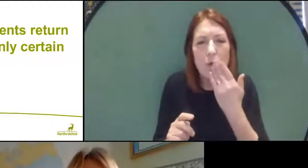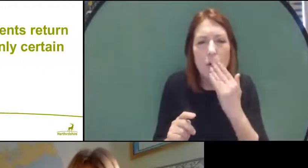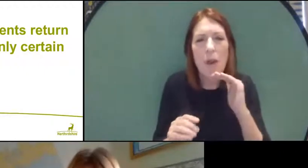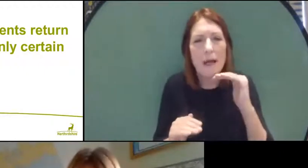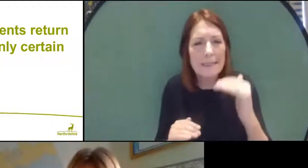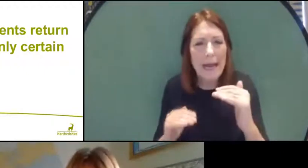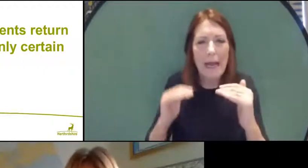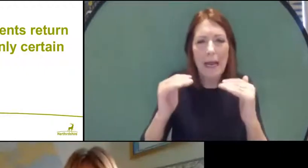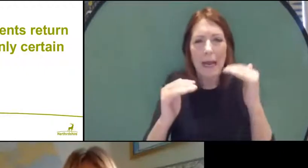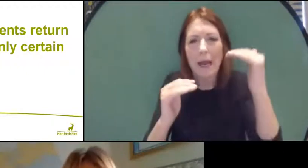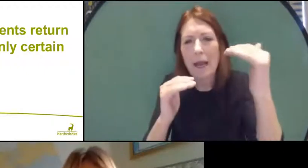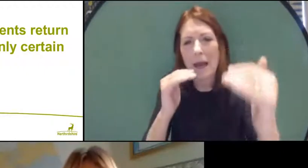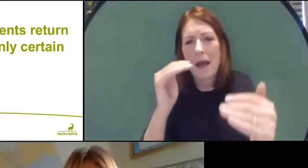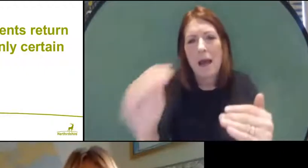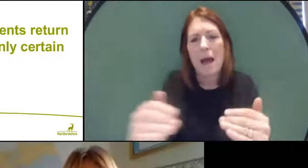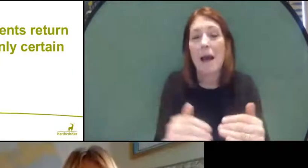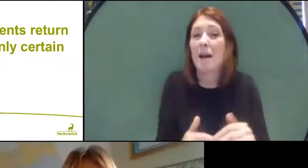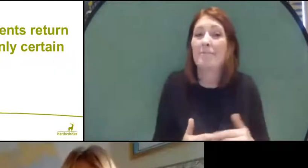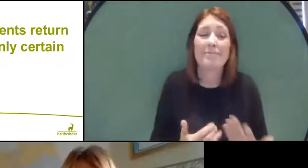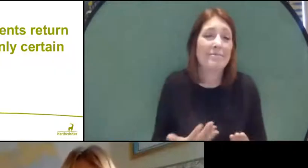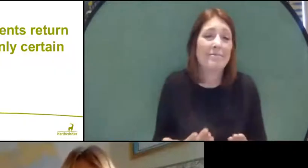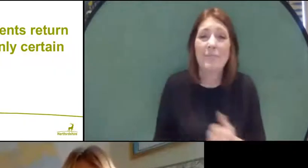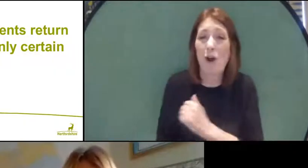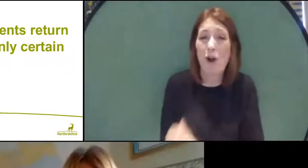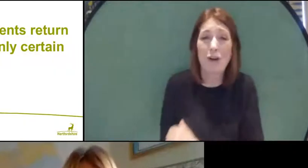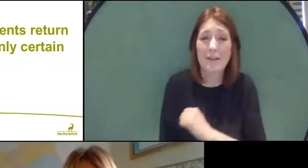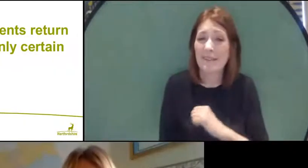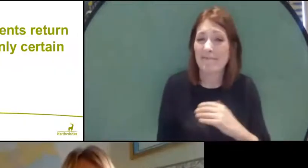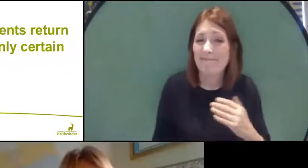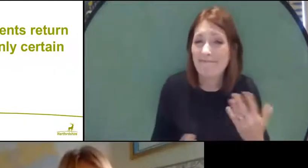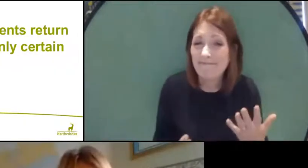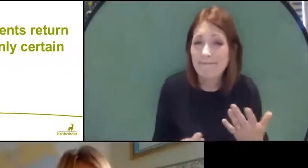But in all honesty until the Prime Minister makes his announcement on Monday